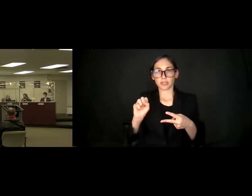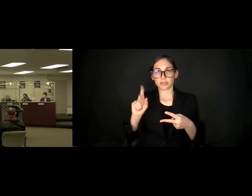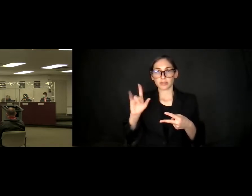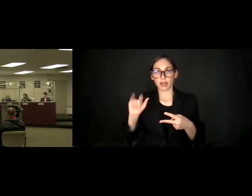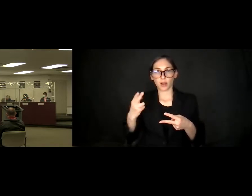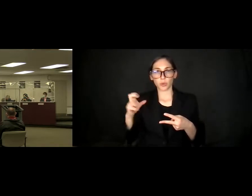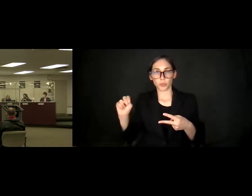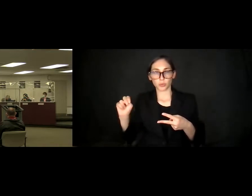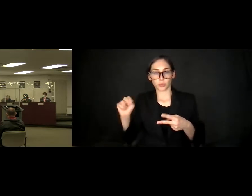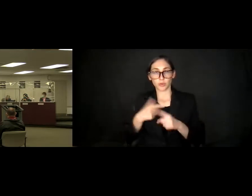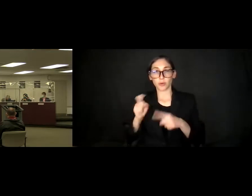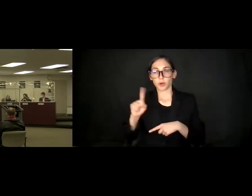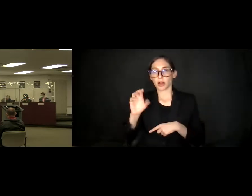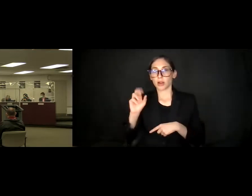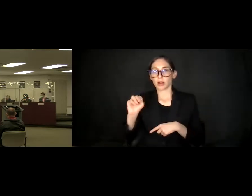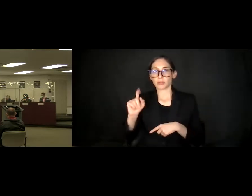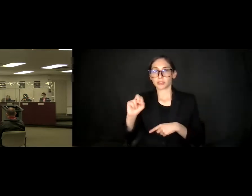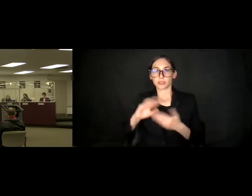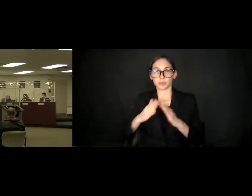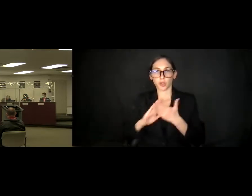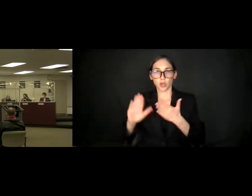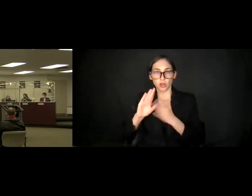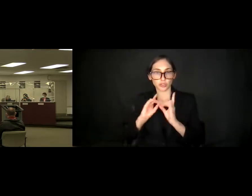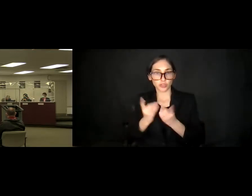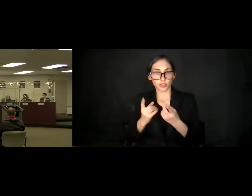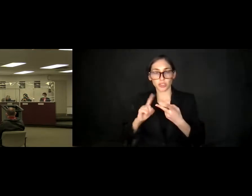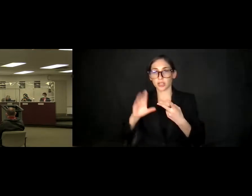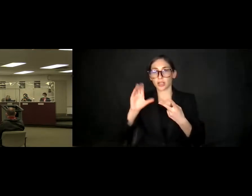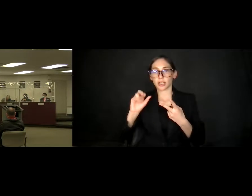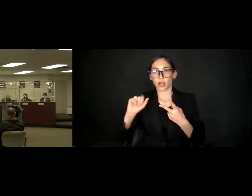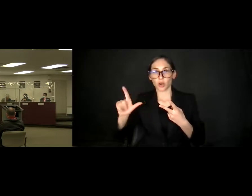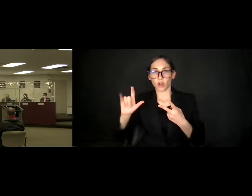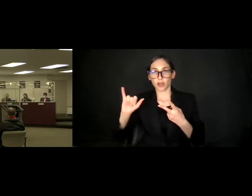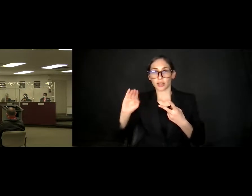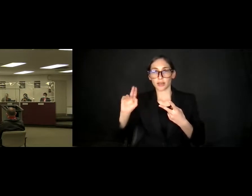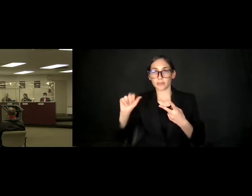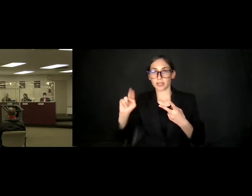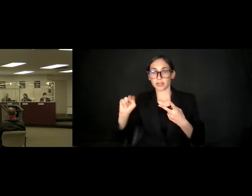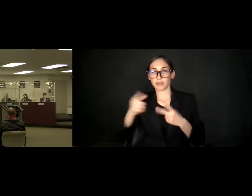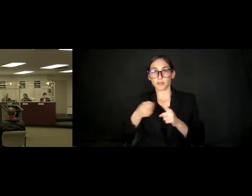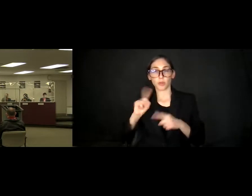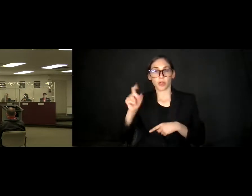Community College District and Carolyn Inland from South Orange Community College District.